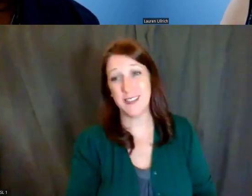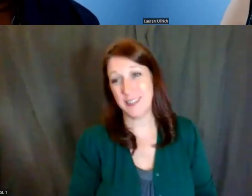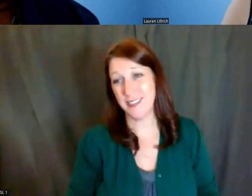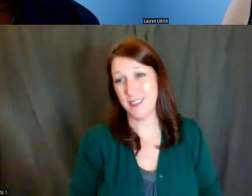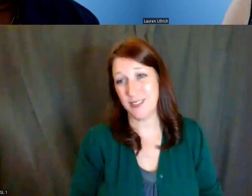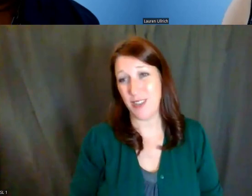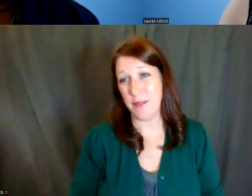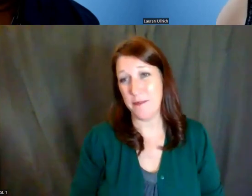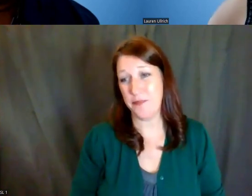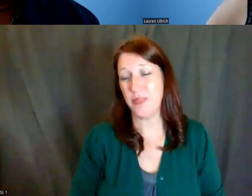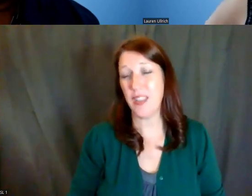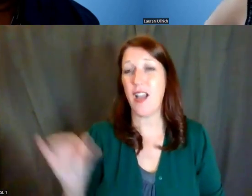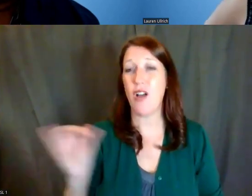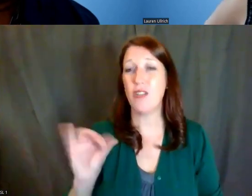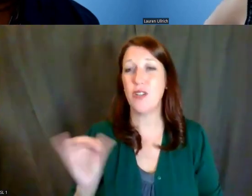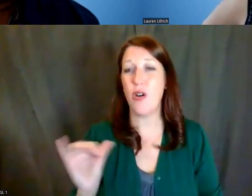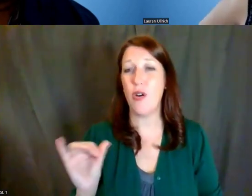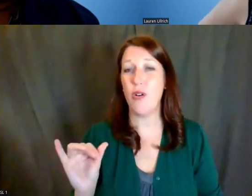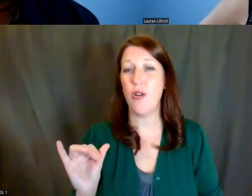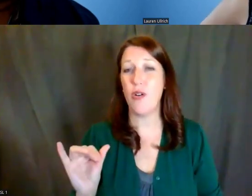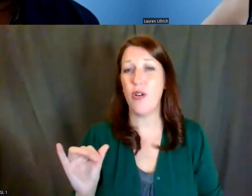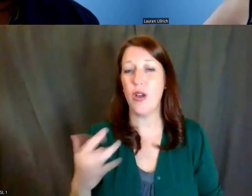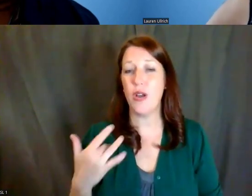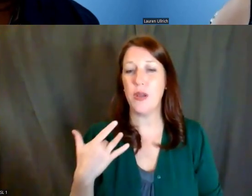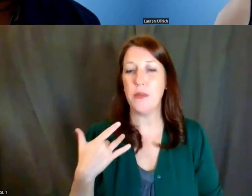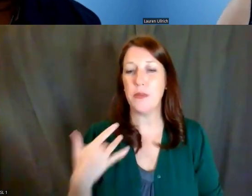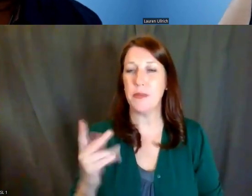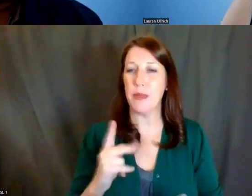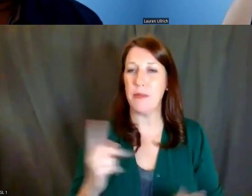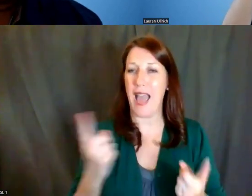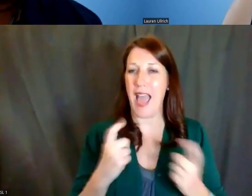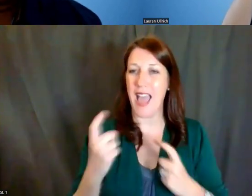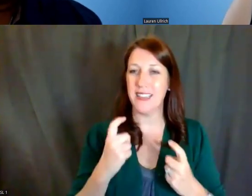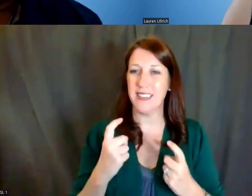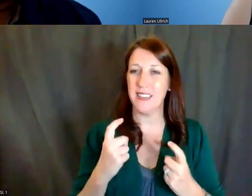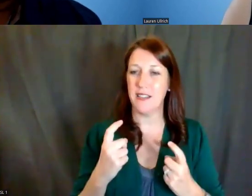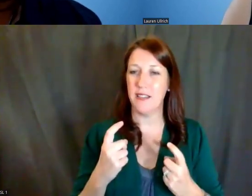We also frequently get corrections about subpopulation,